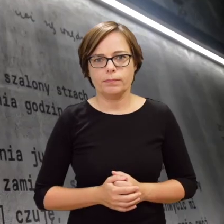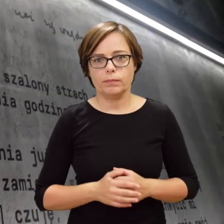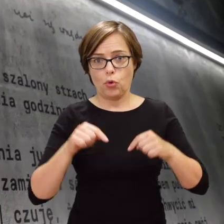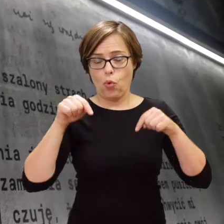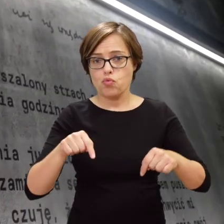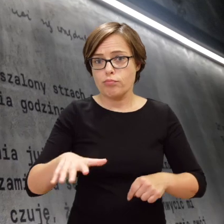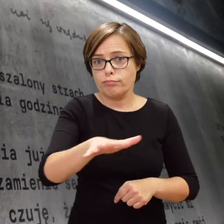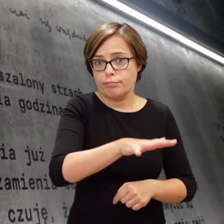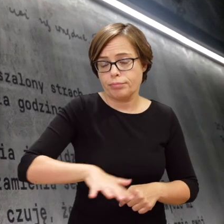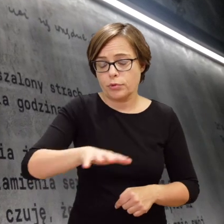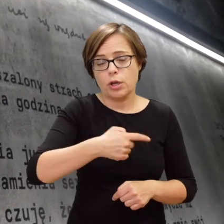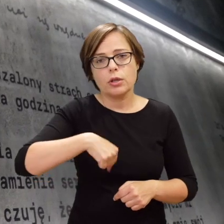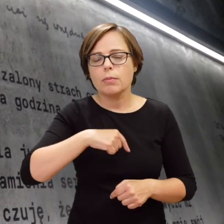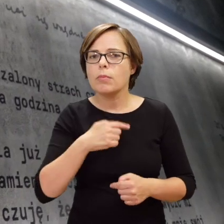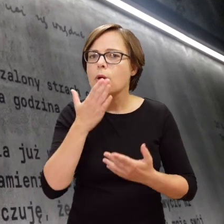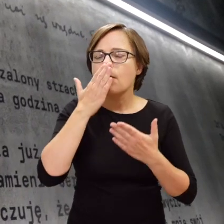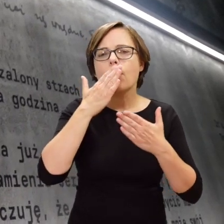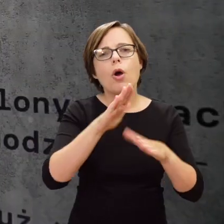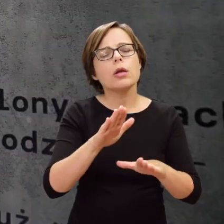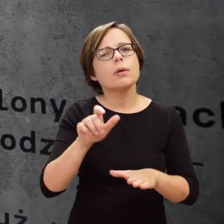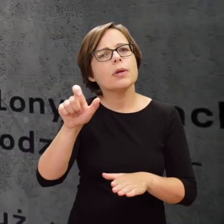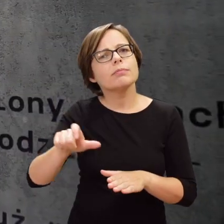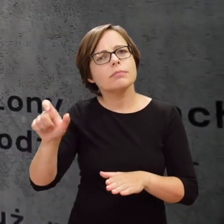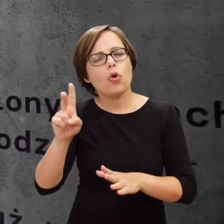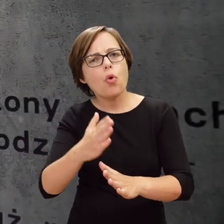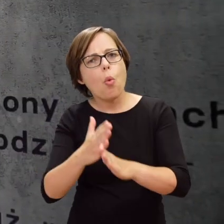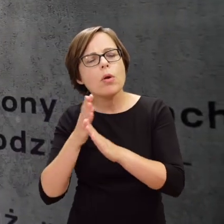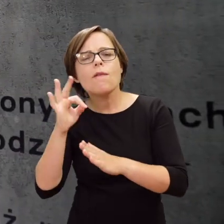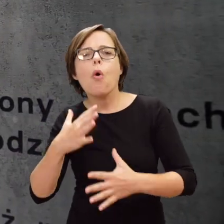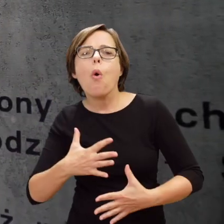In this section we also focus on emotions and feelings of people hiding in bunkers,